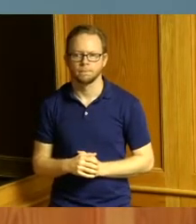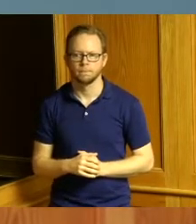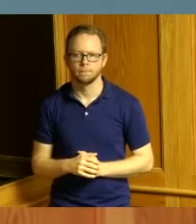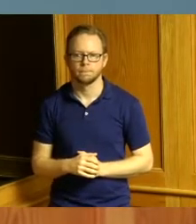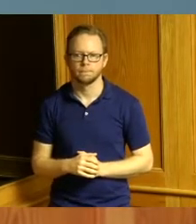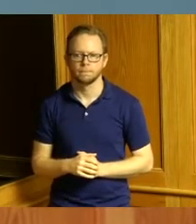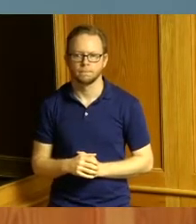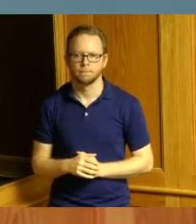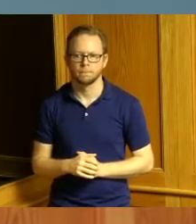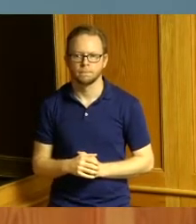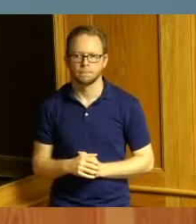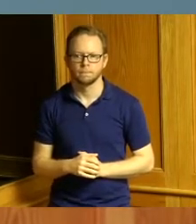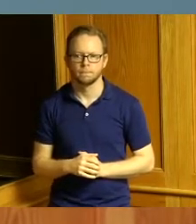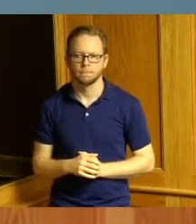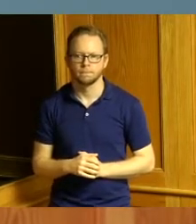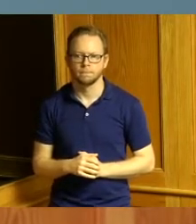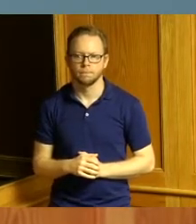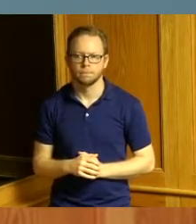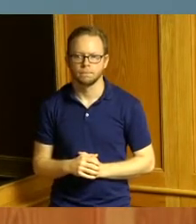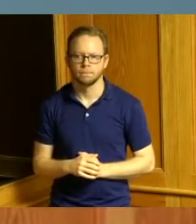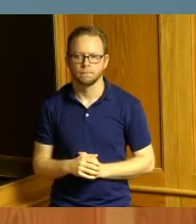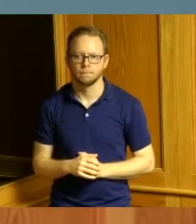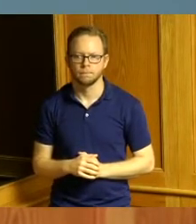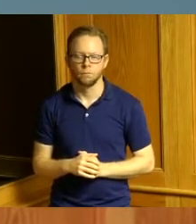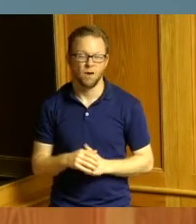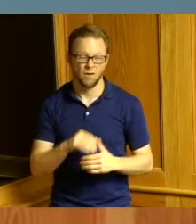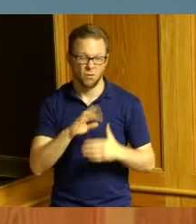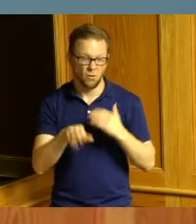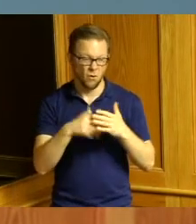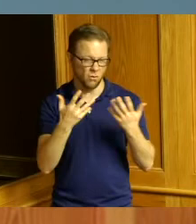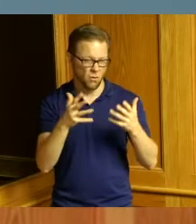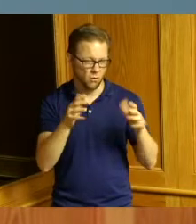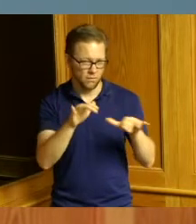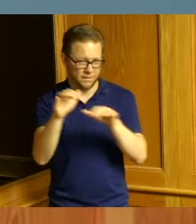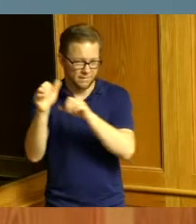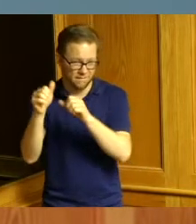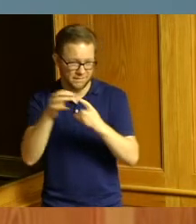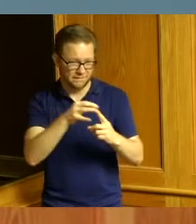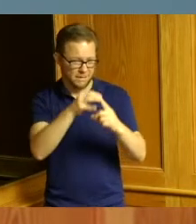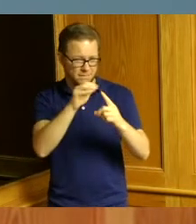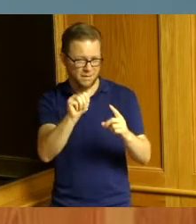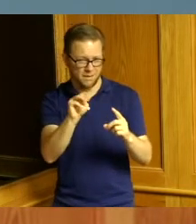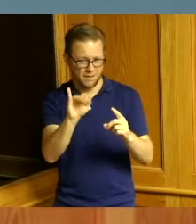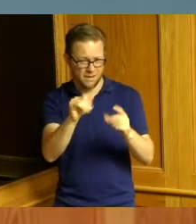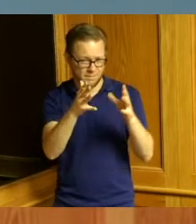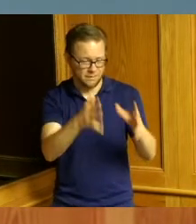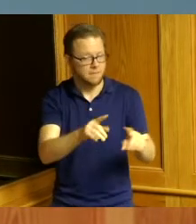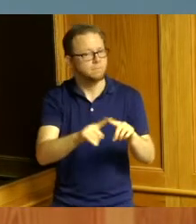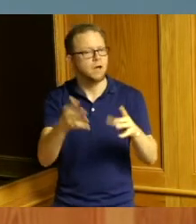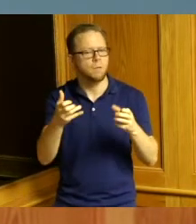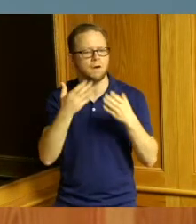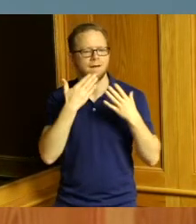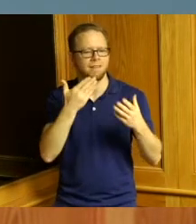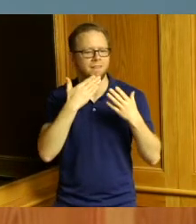moved one other than Amy so but I just want to thank them for just being invested in JFS so